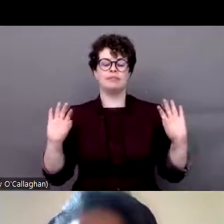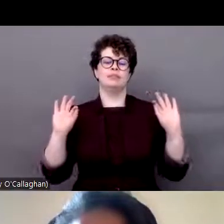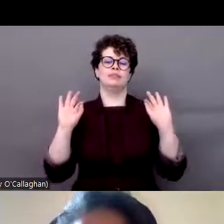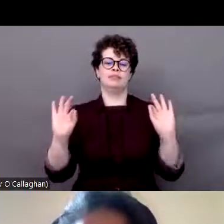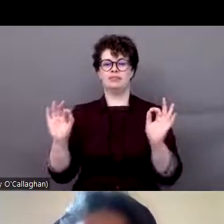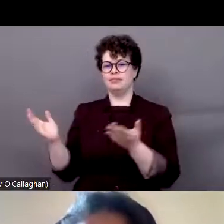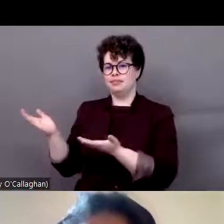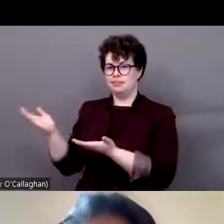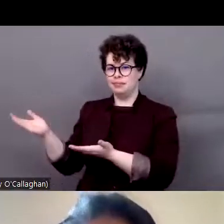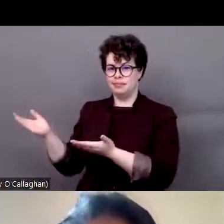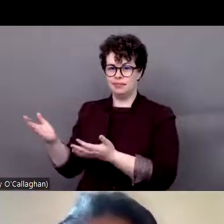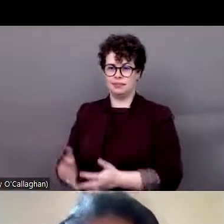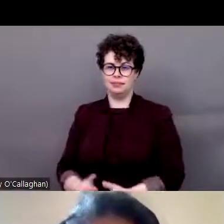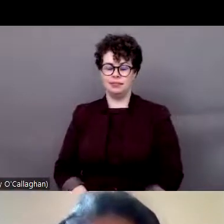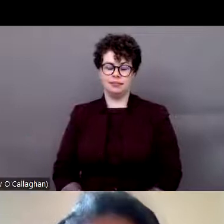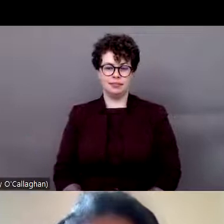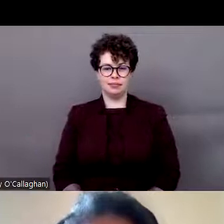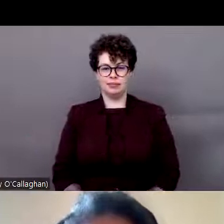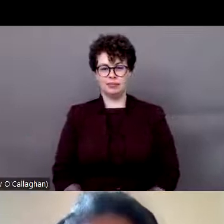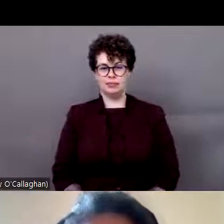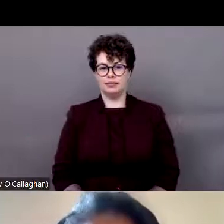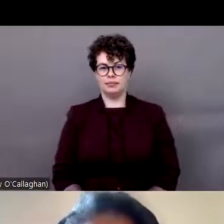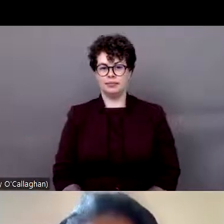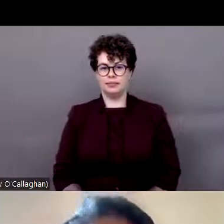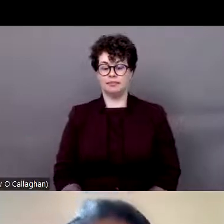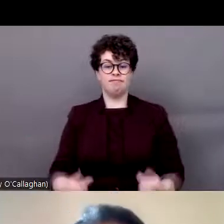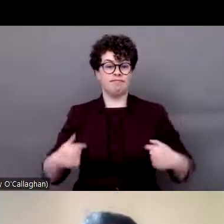So as a little introduction, I'm a teacher. I work